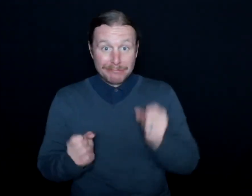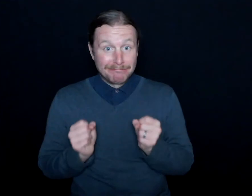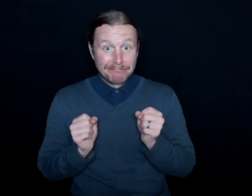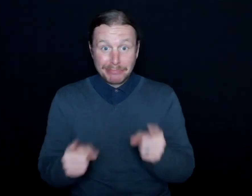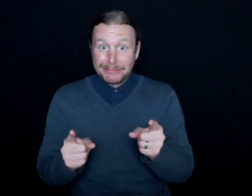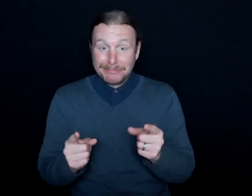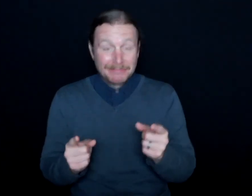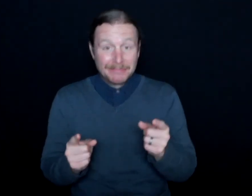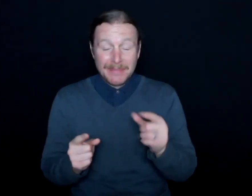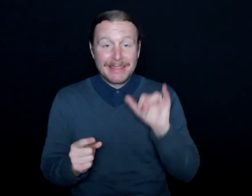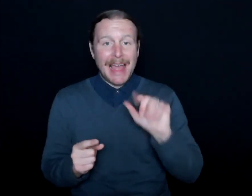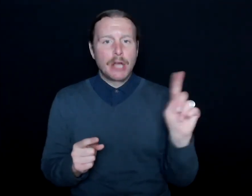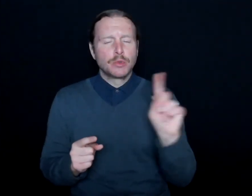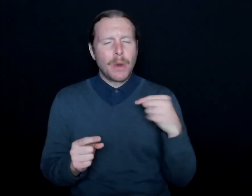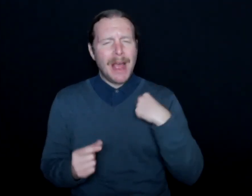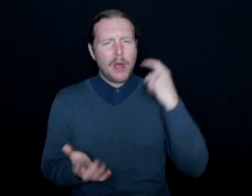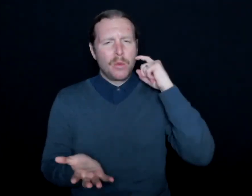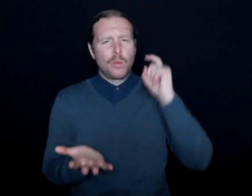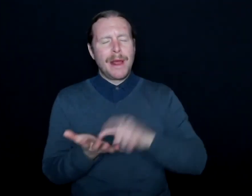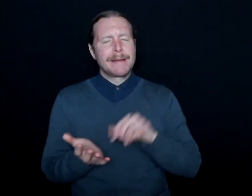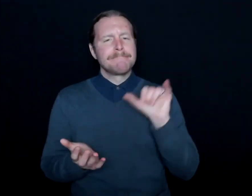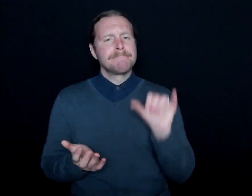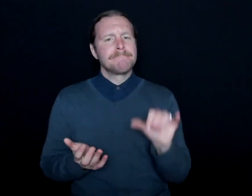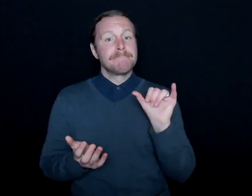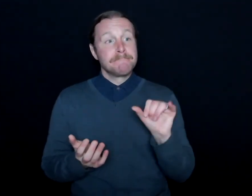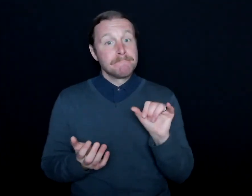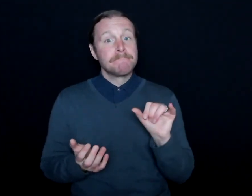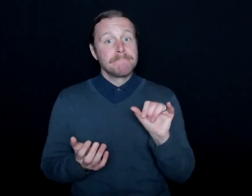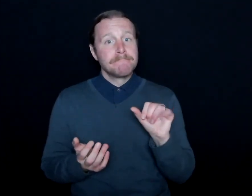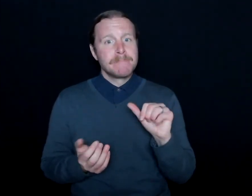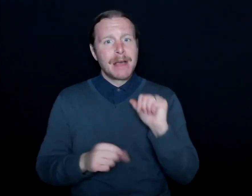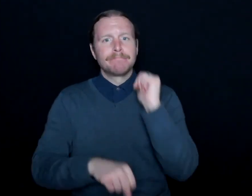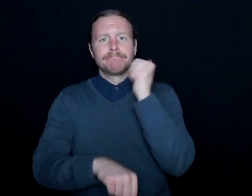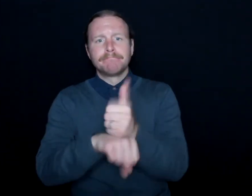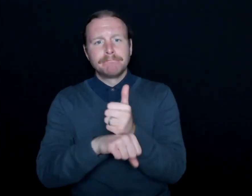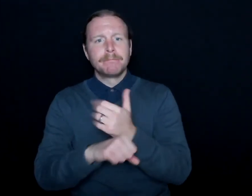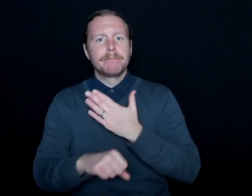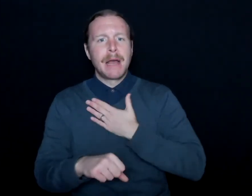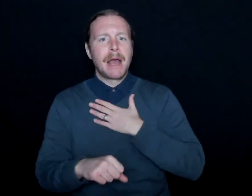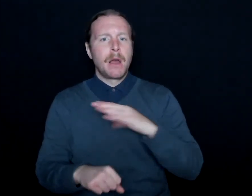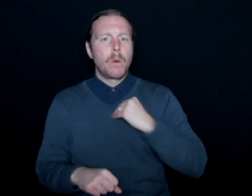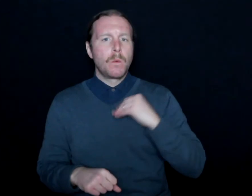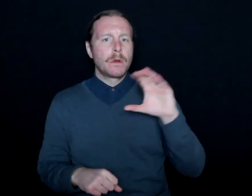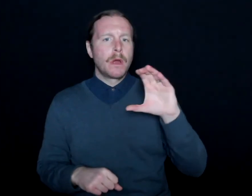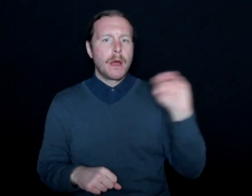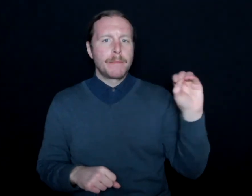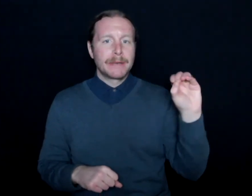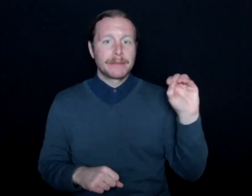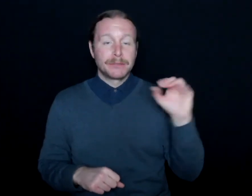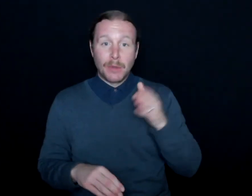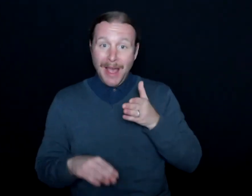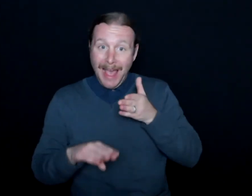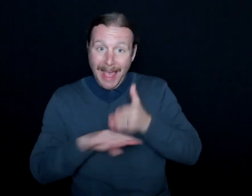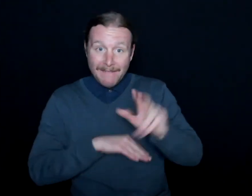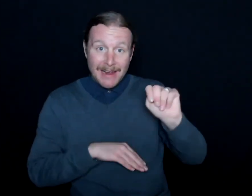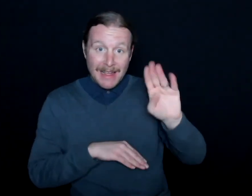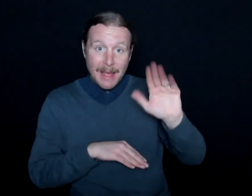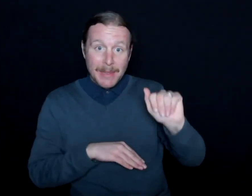And that's where I realized that I should create my own company. And so it was right after the NBA bubble